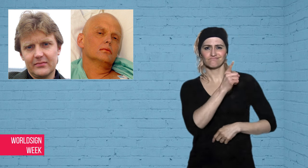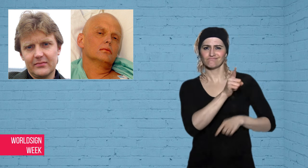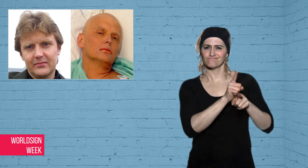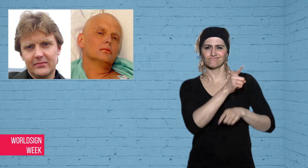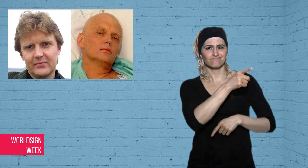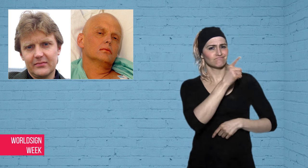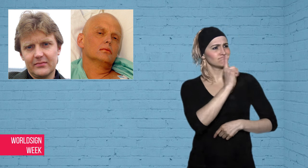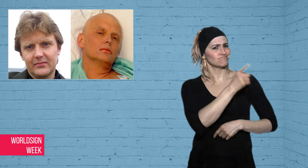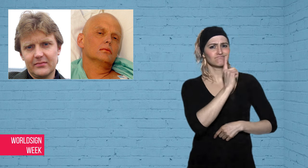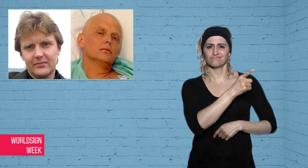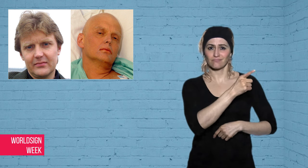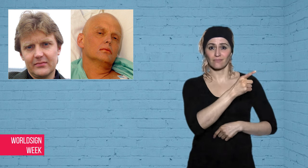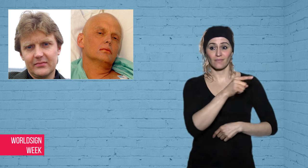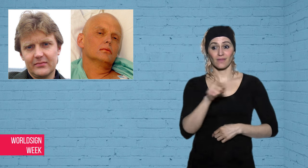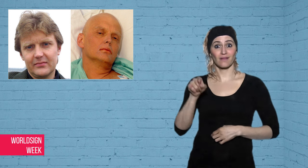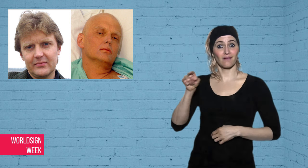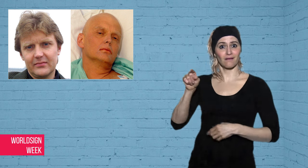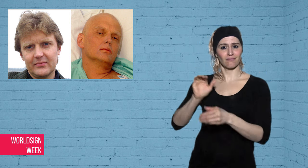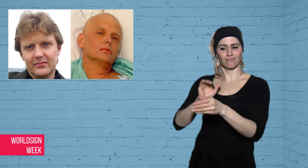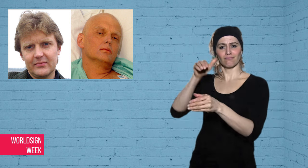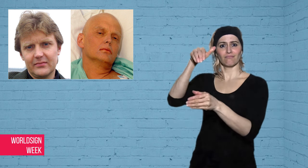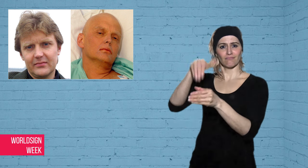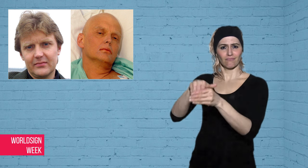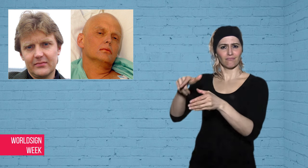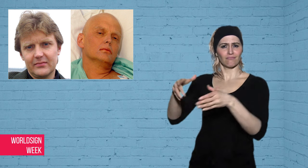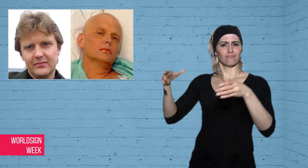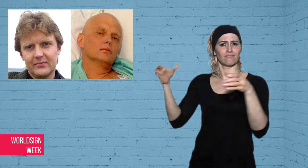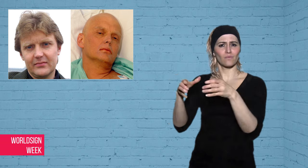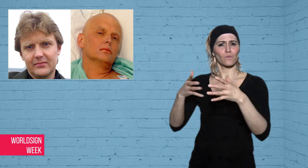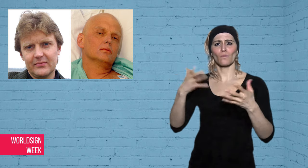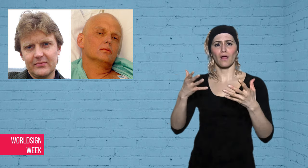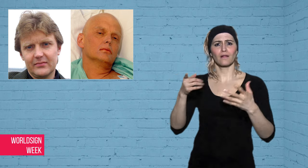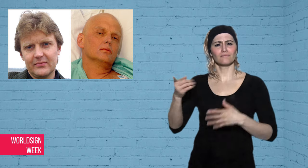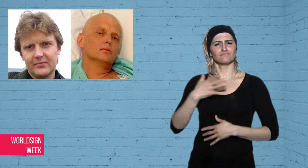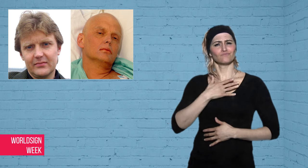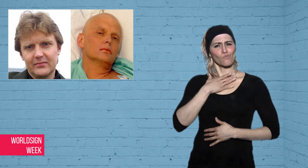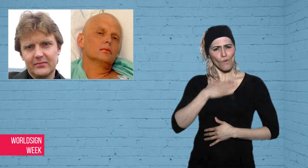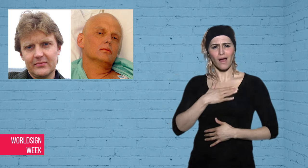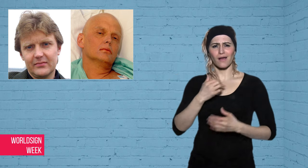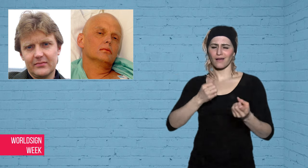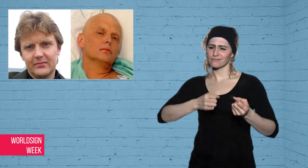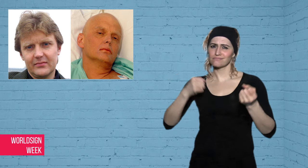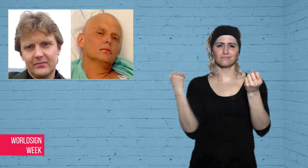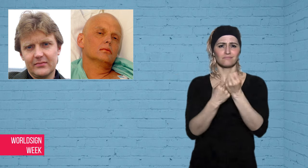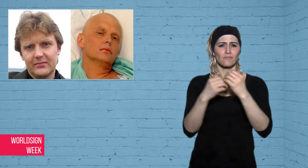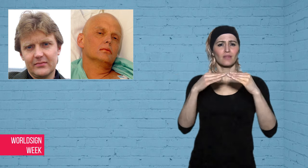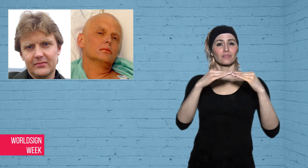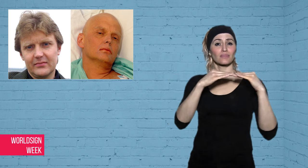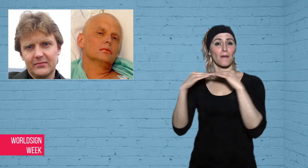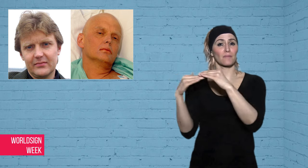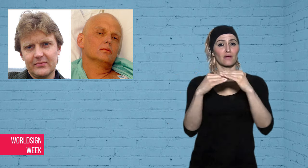fighting for reforms against the